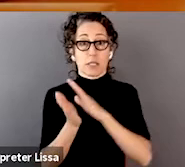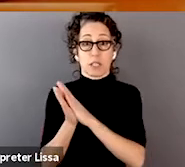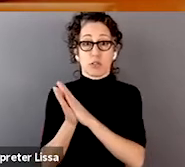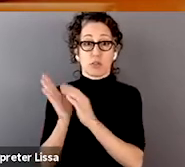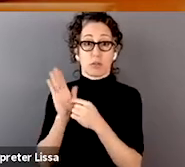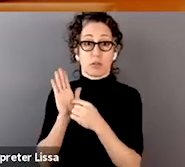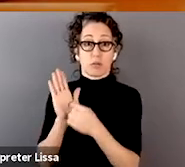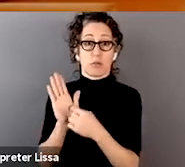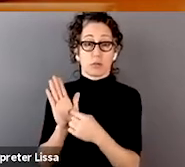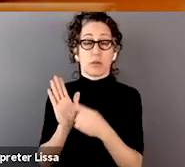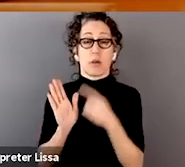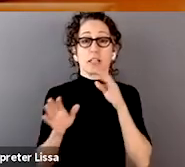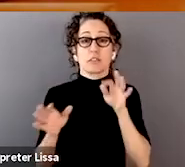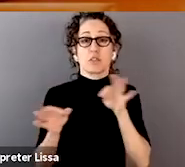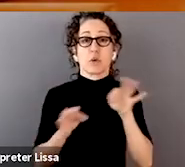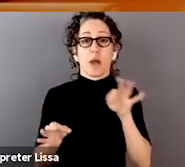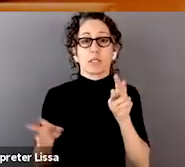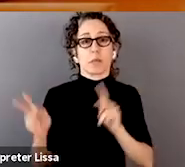who are represented in that dataset?".